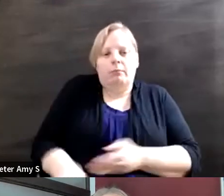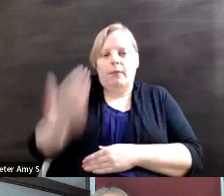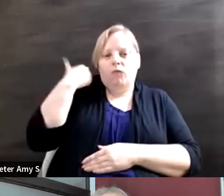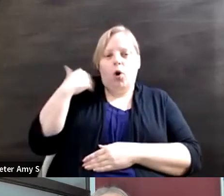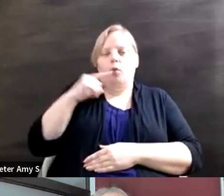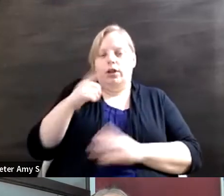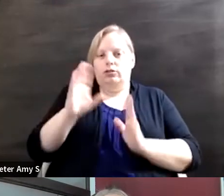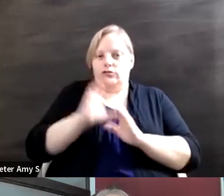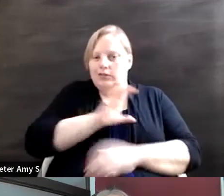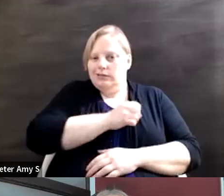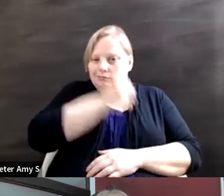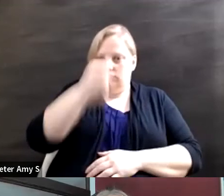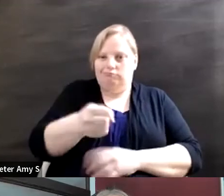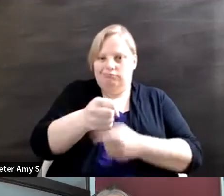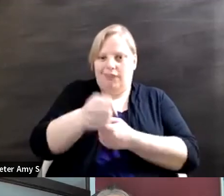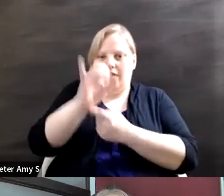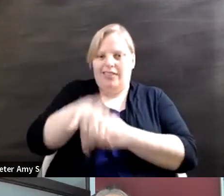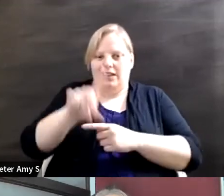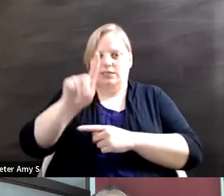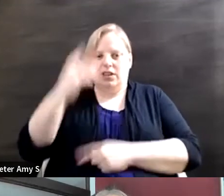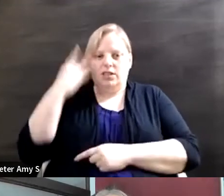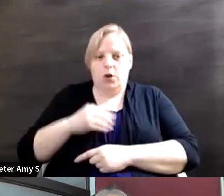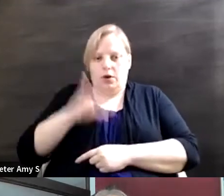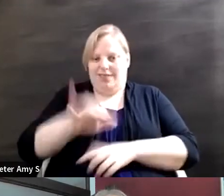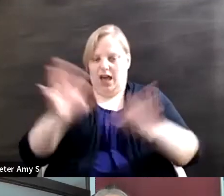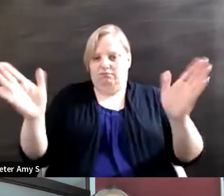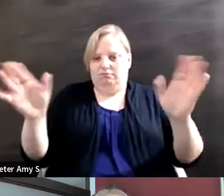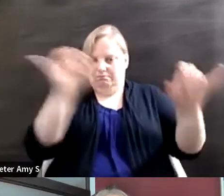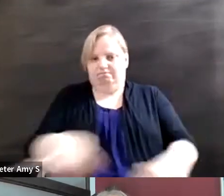of here's what the disability experience is like for individuals living with disabilities